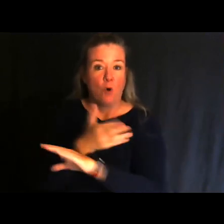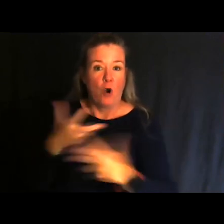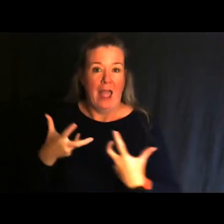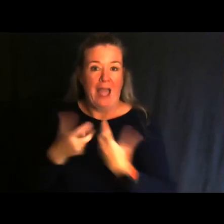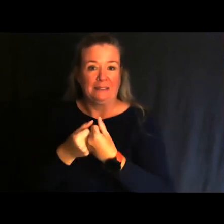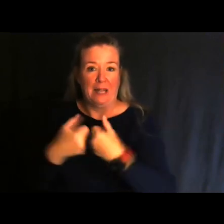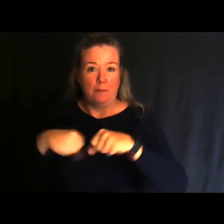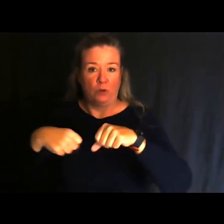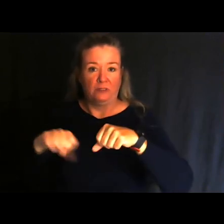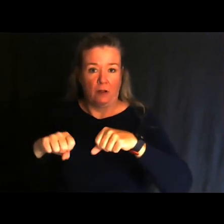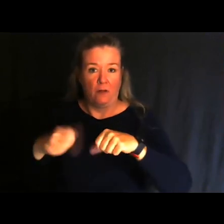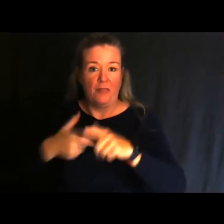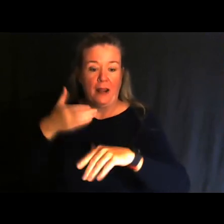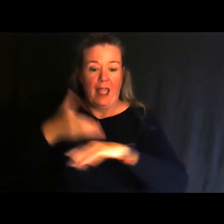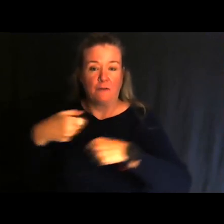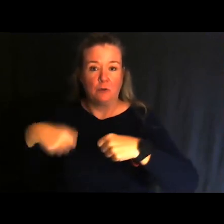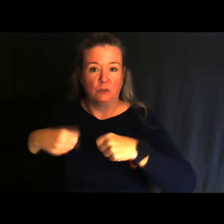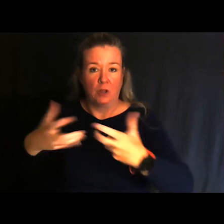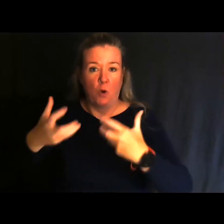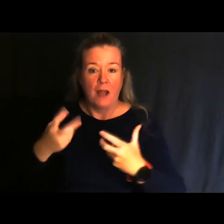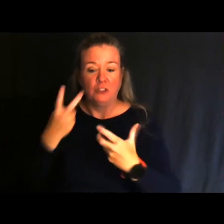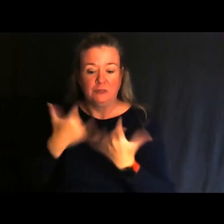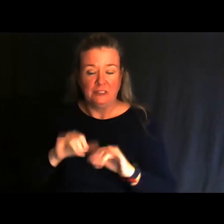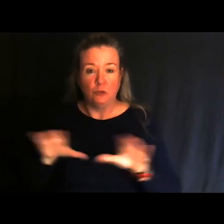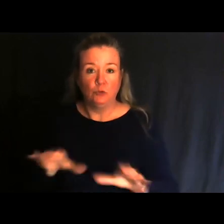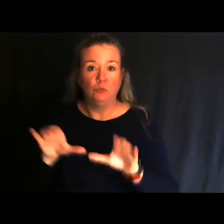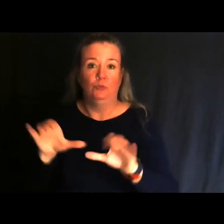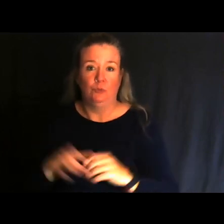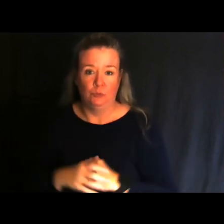after my accident I wanted to pursue those activities as well.